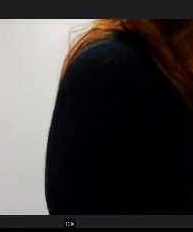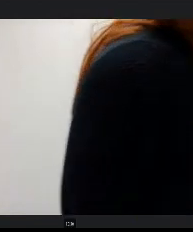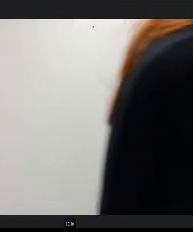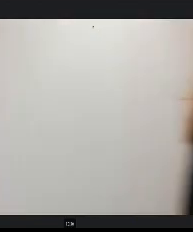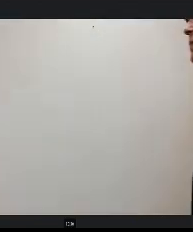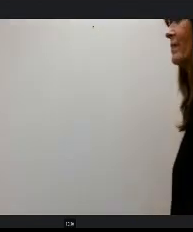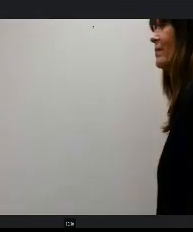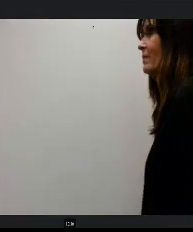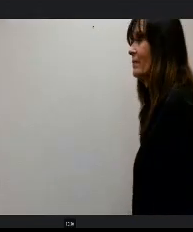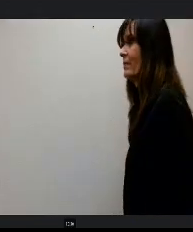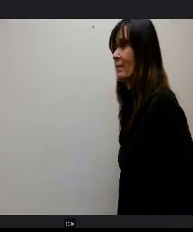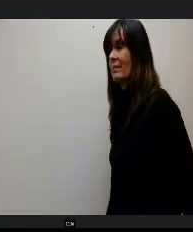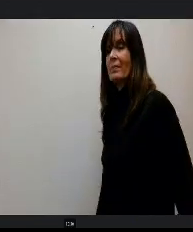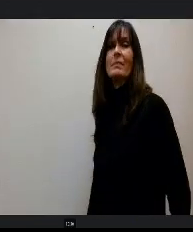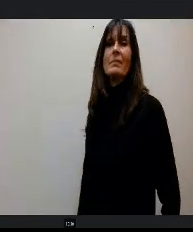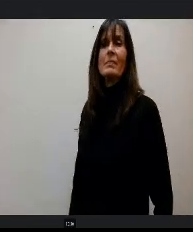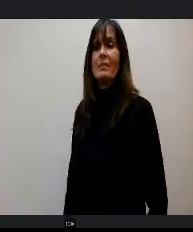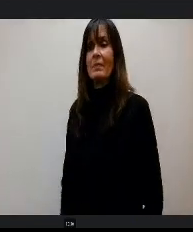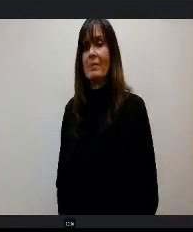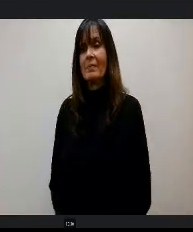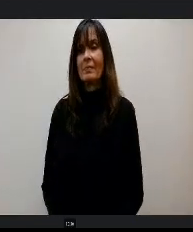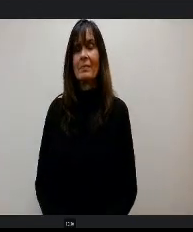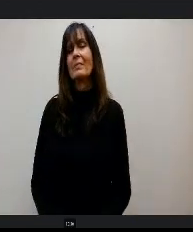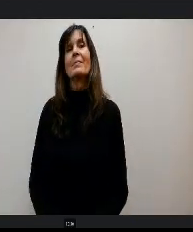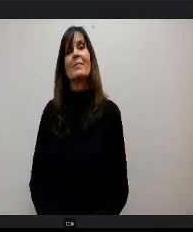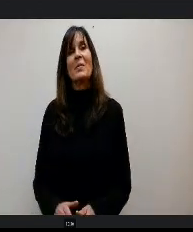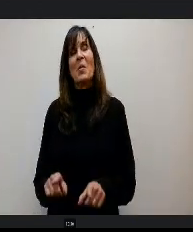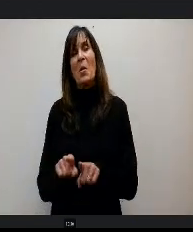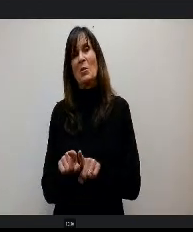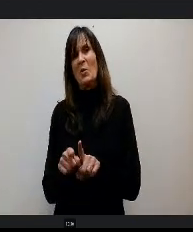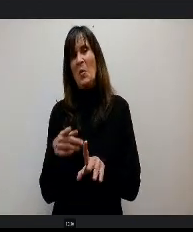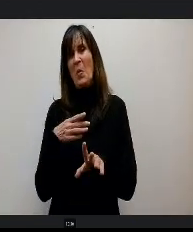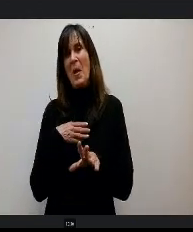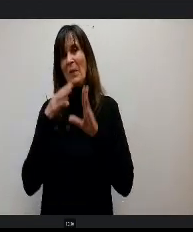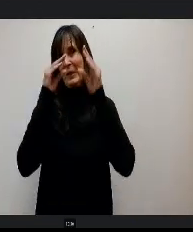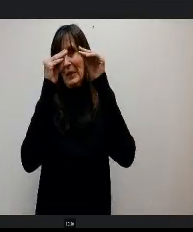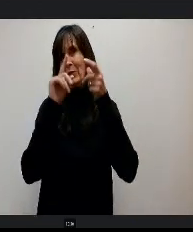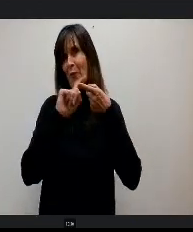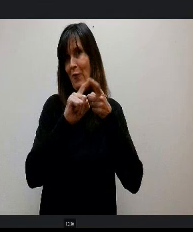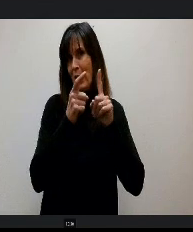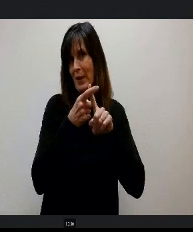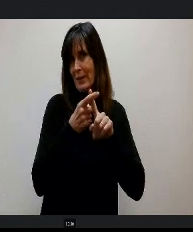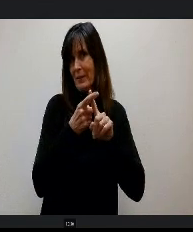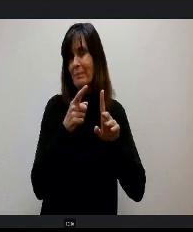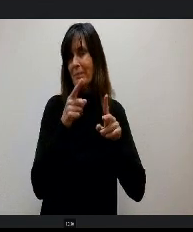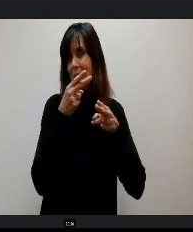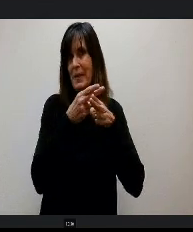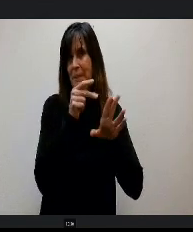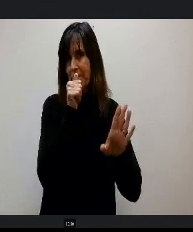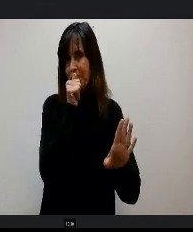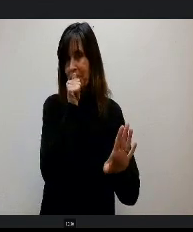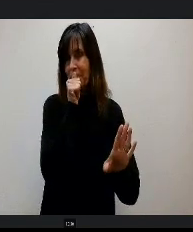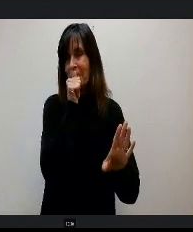Child I'm trying to be as confidential as possible whose child reverted went to a CT